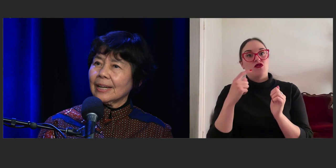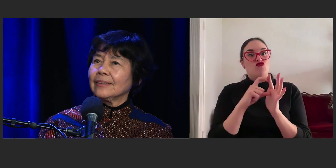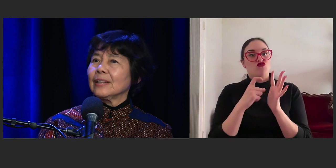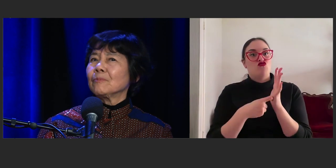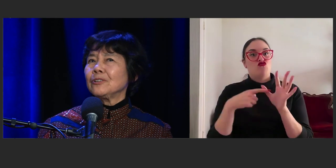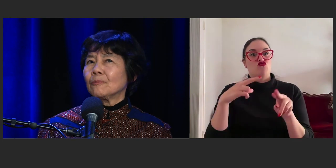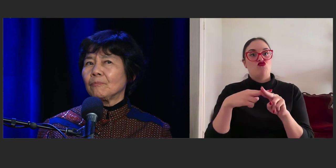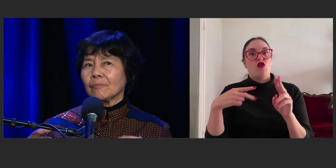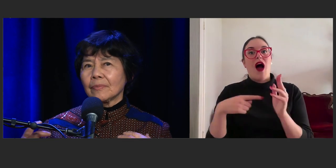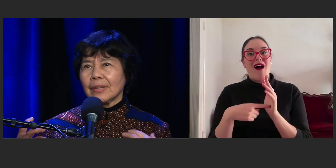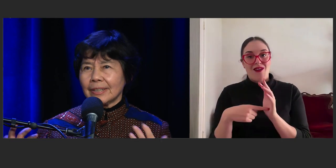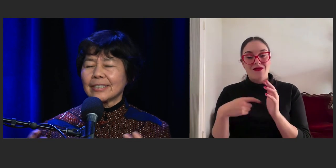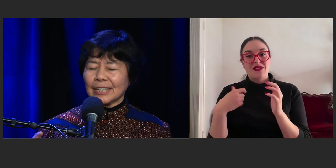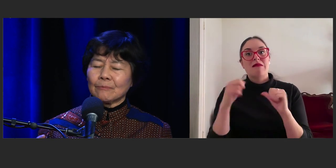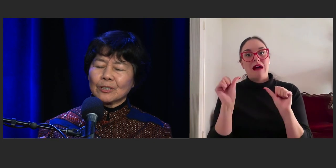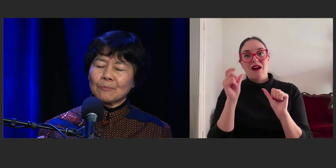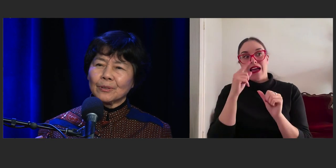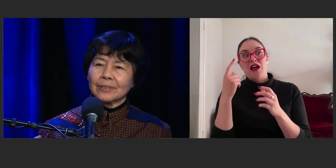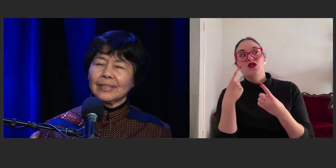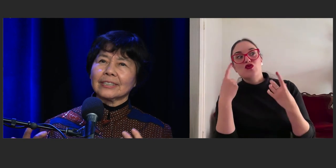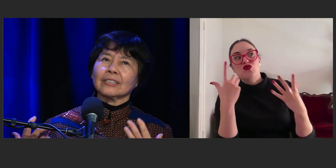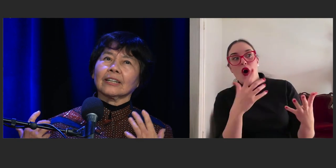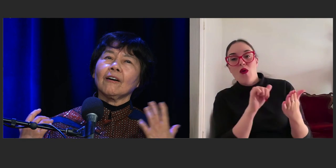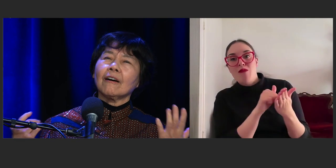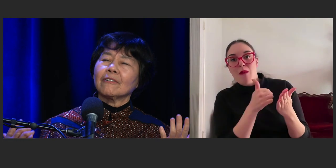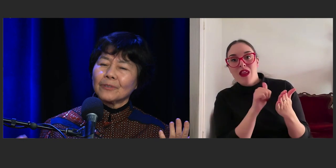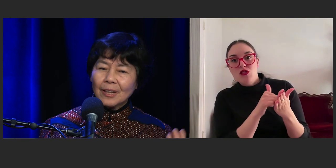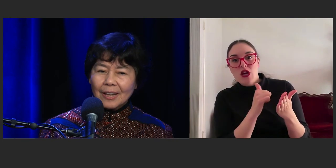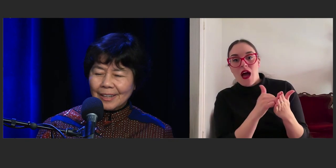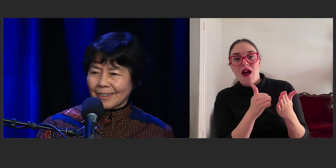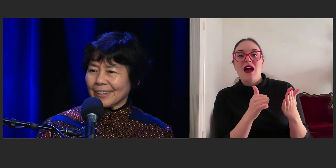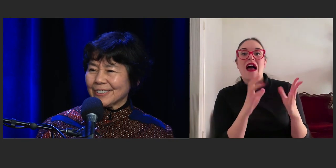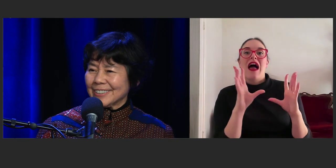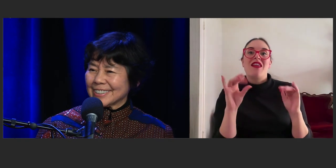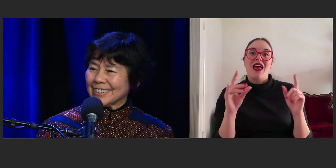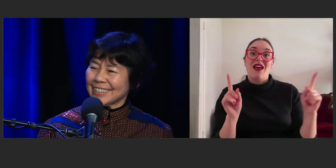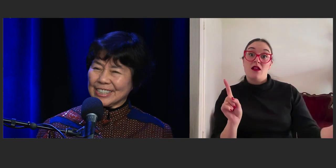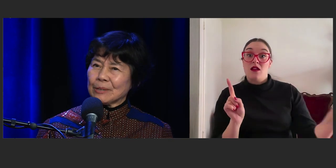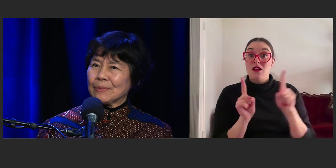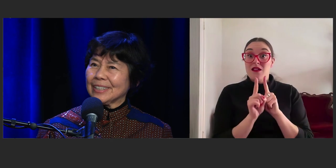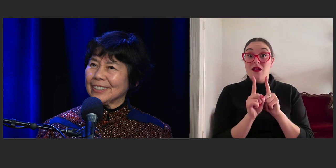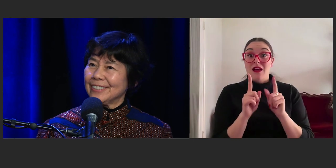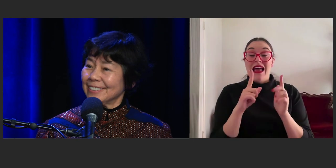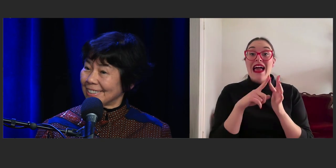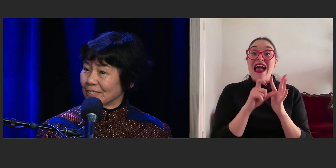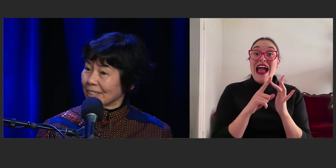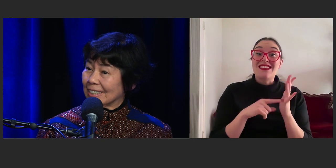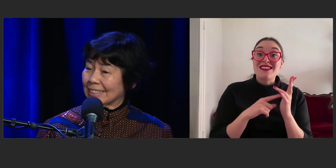And then when your editor comes on board, then it's like, "Oh, thank goodness, "there's somebody who can read it